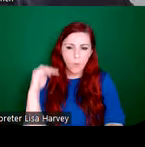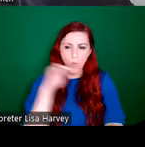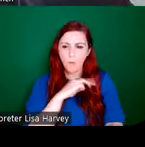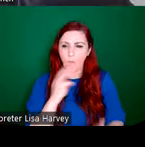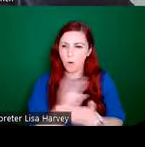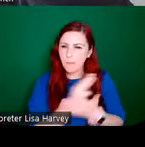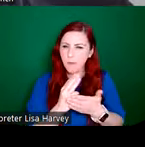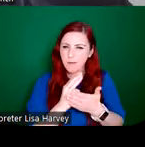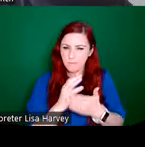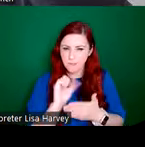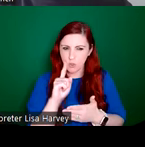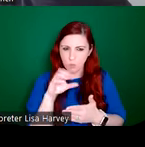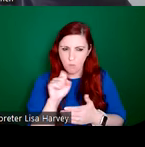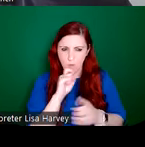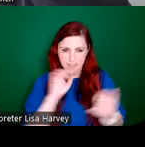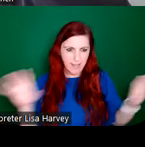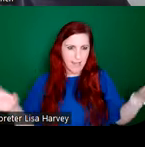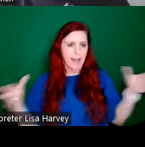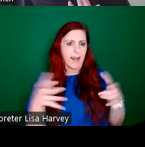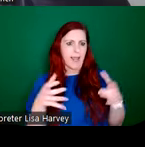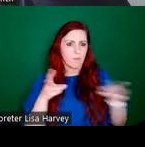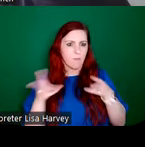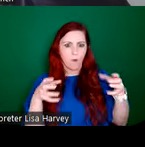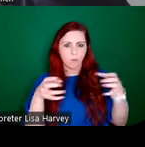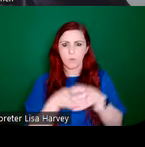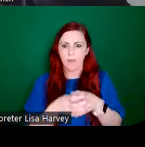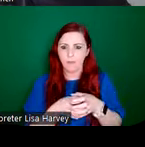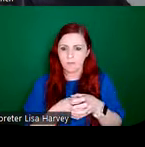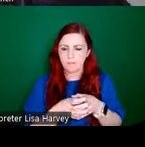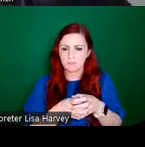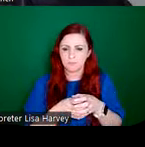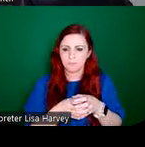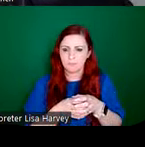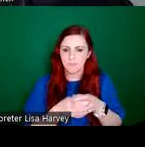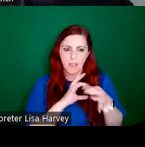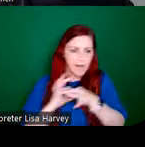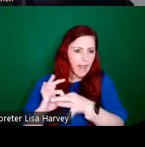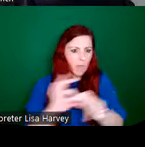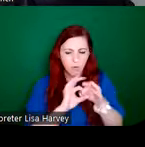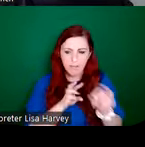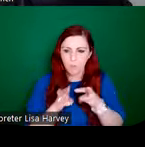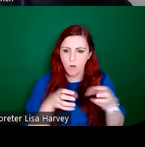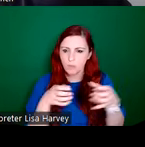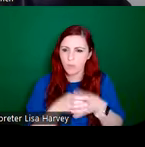collective model of the studio, it was a cooperative from the very beginning.